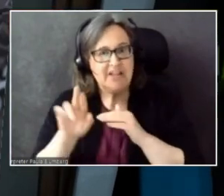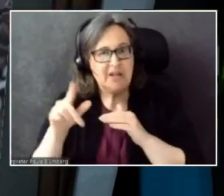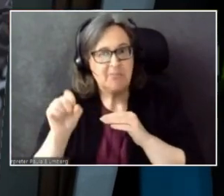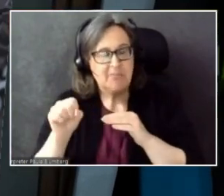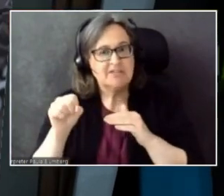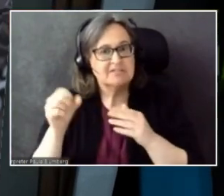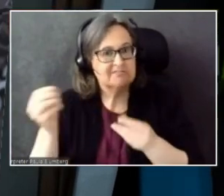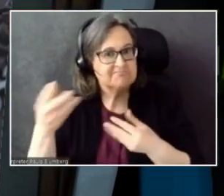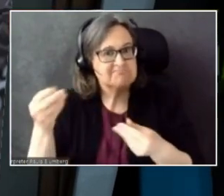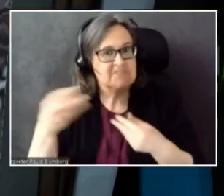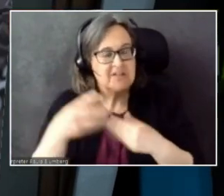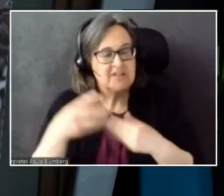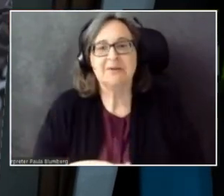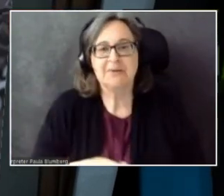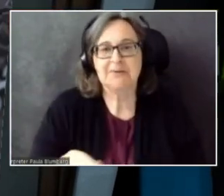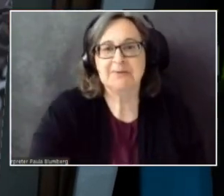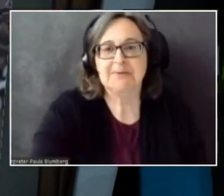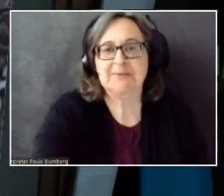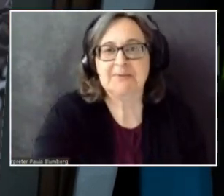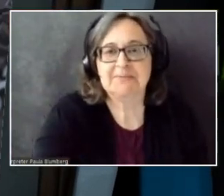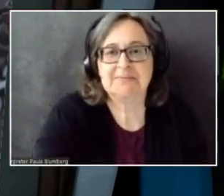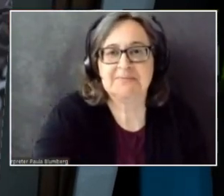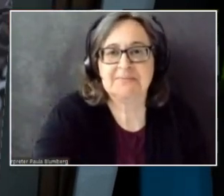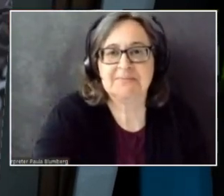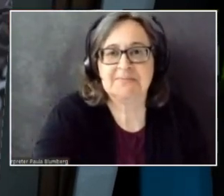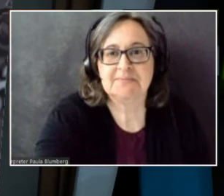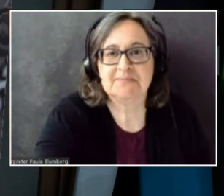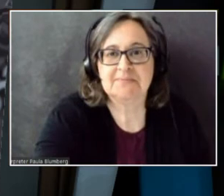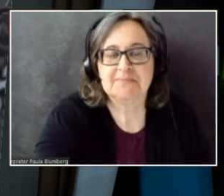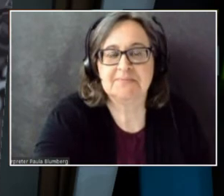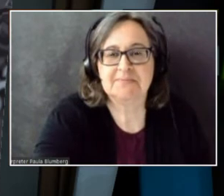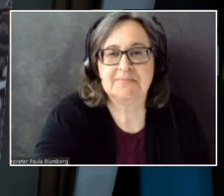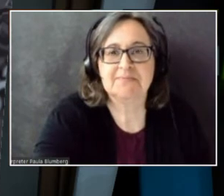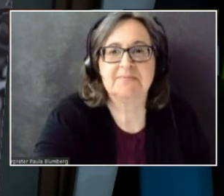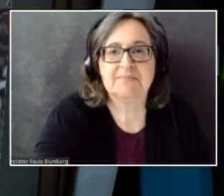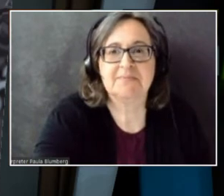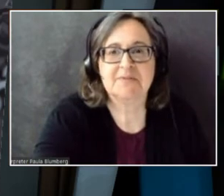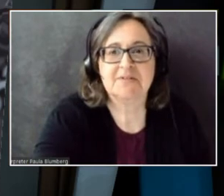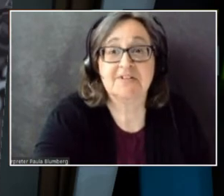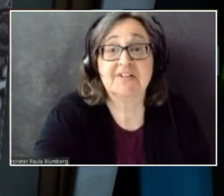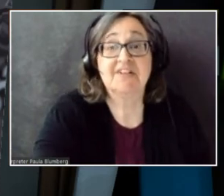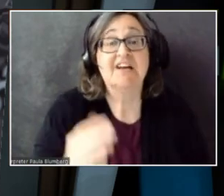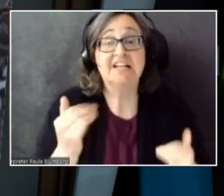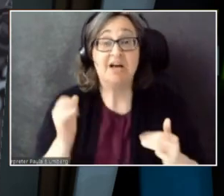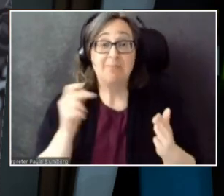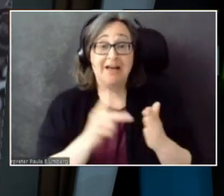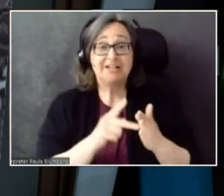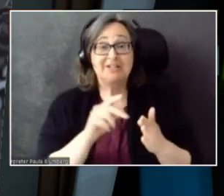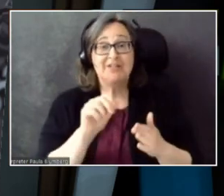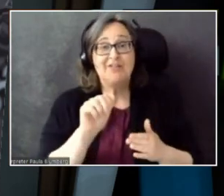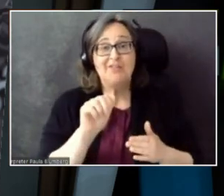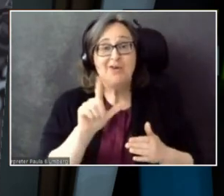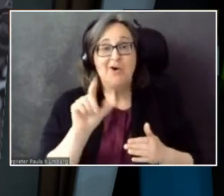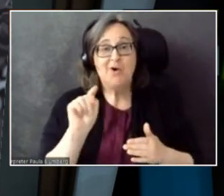So now we're gonna go back into AltSpace. KiliChicChick.